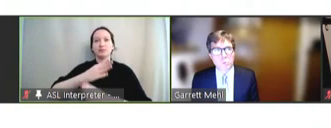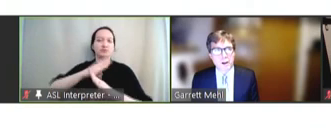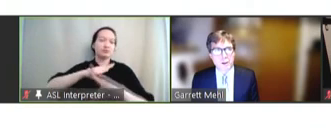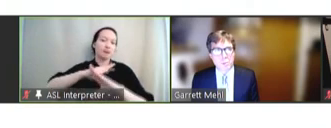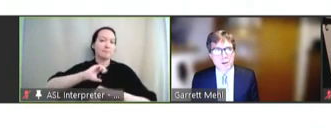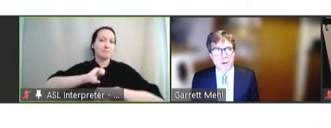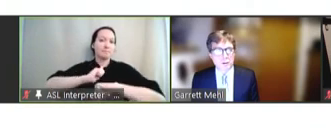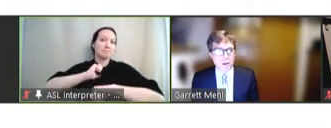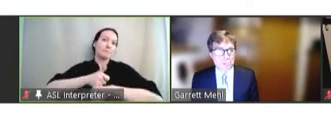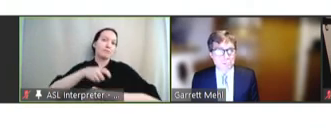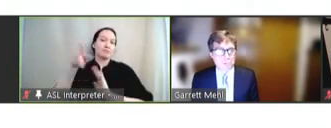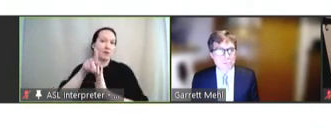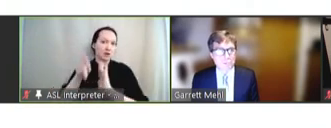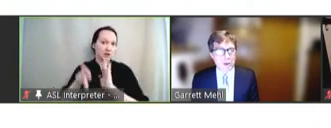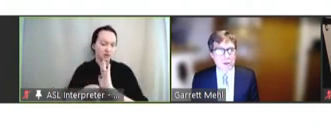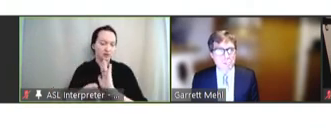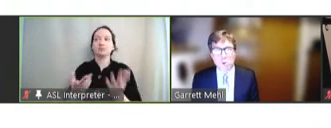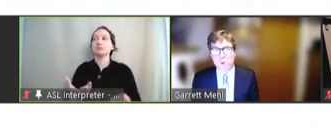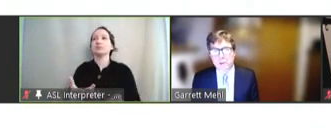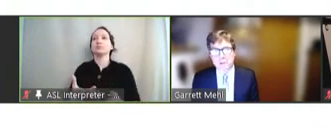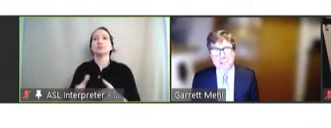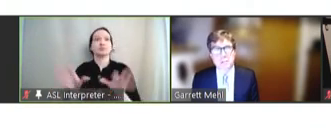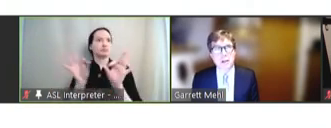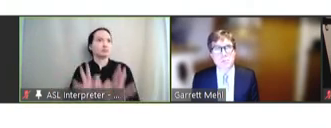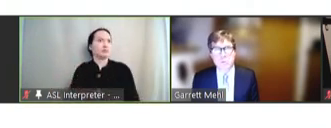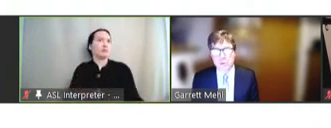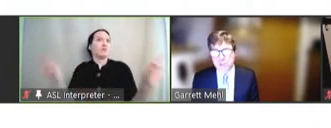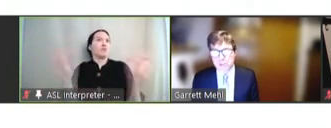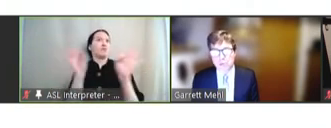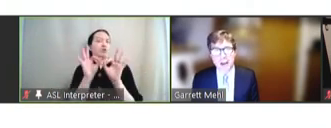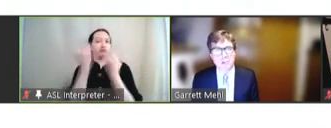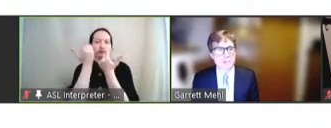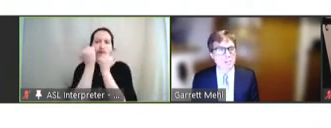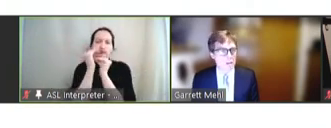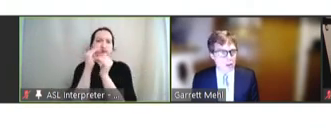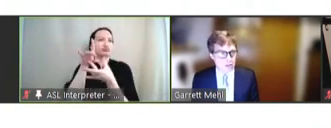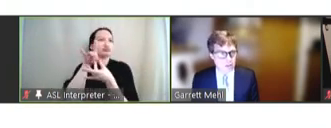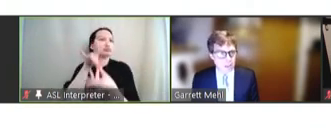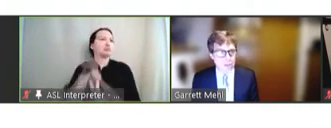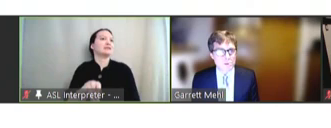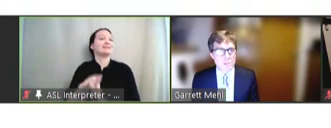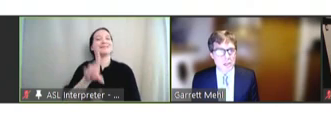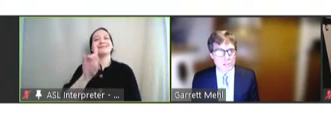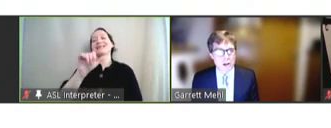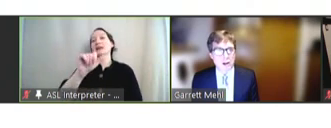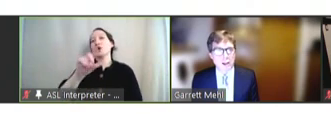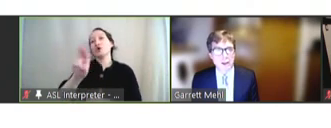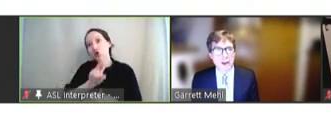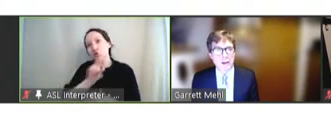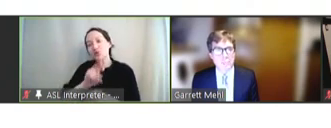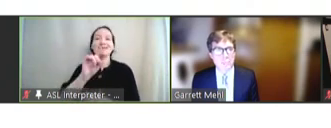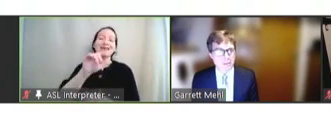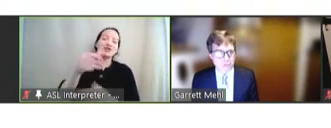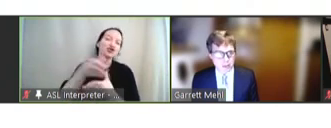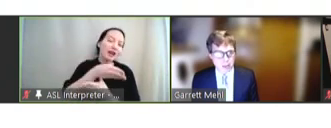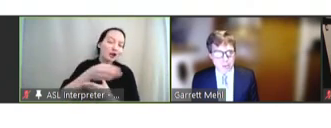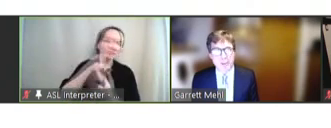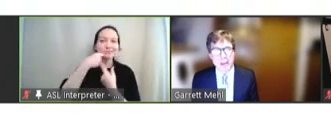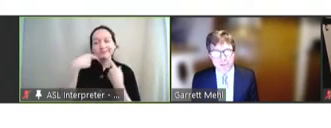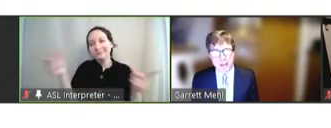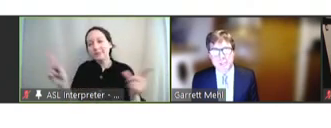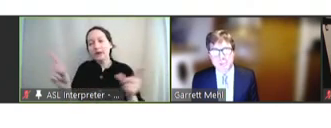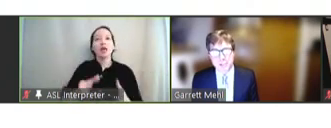there were very important restrictions around data use, data sharing, that enable that trust between